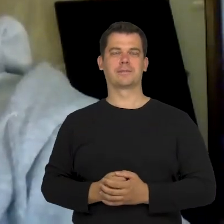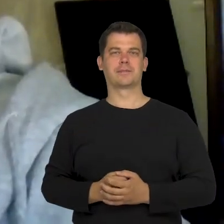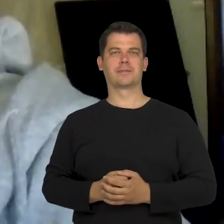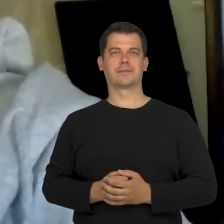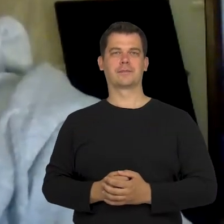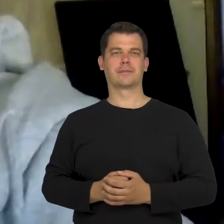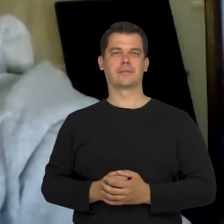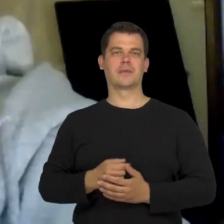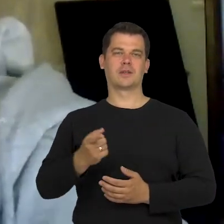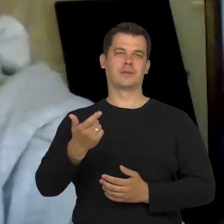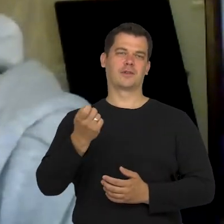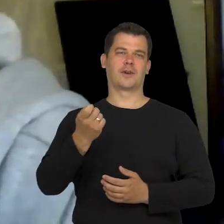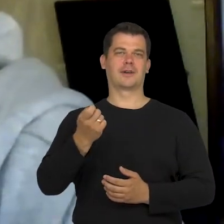That's not really related to art.